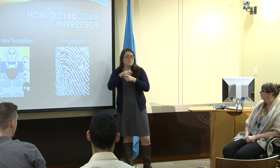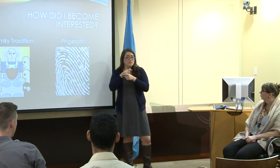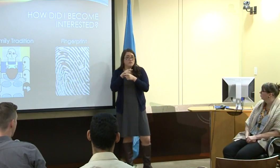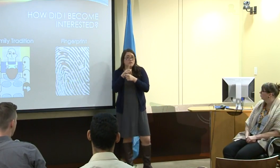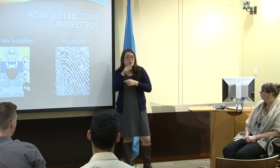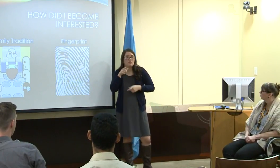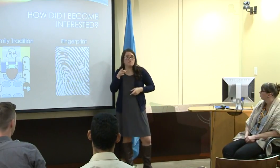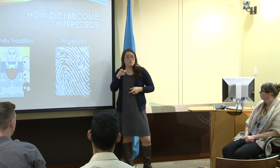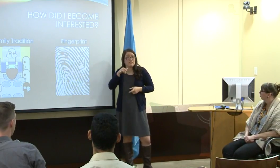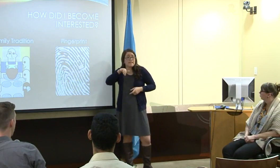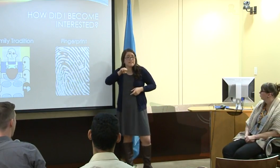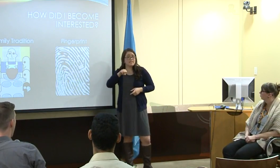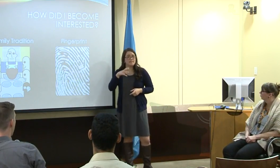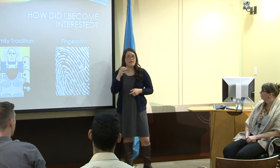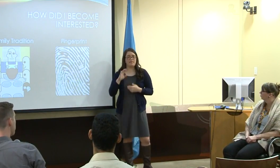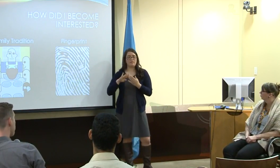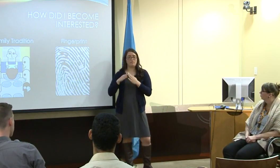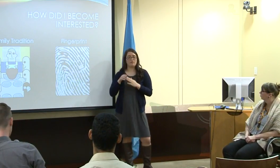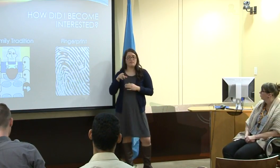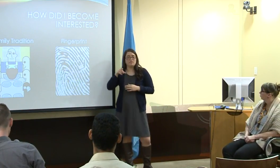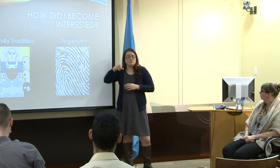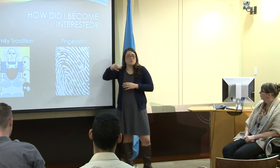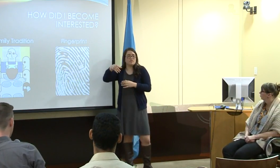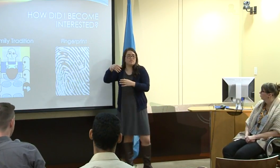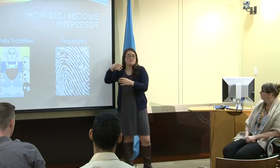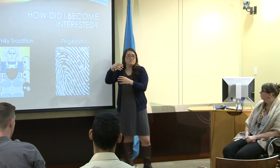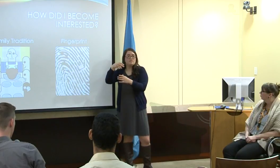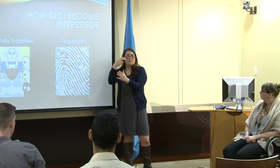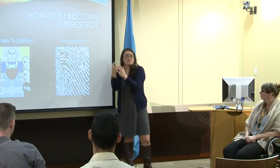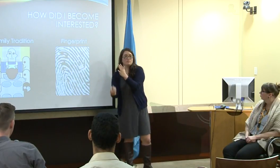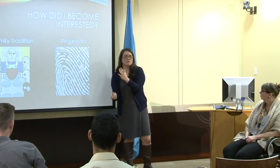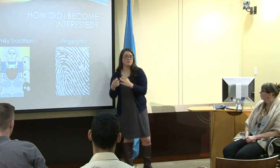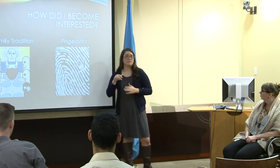but it's also to become an ally, and within the community,